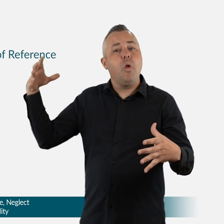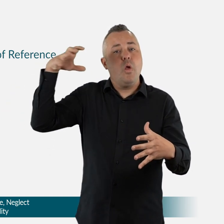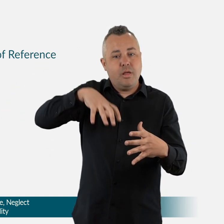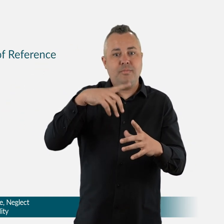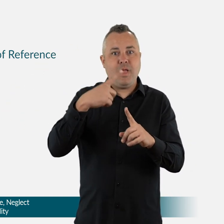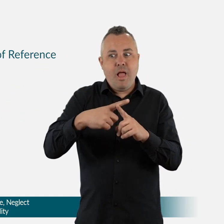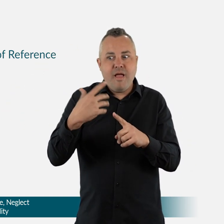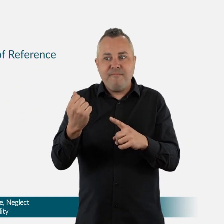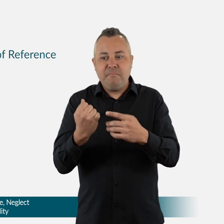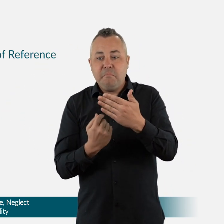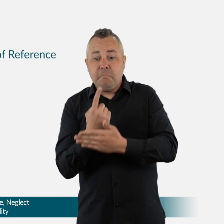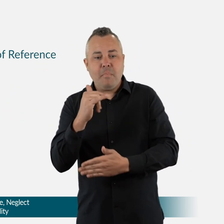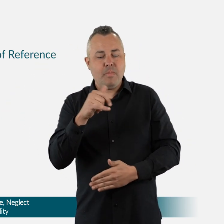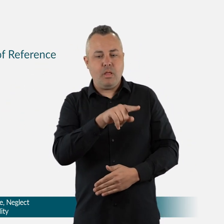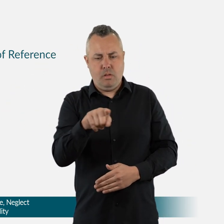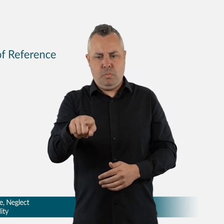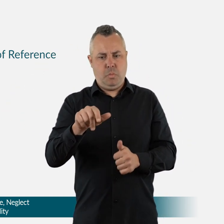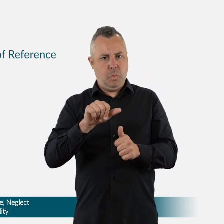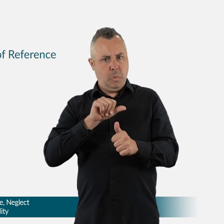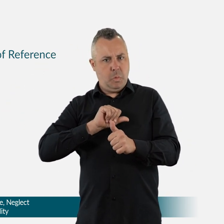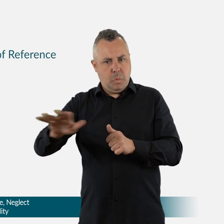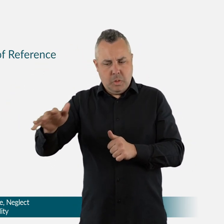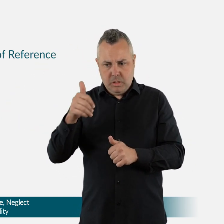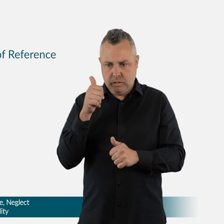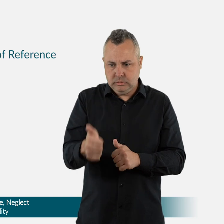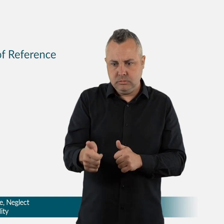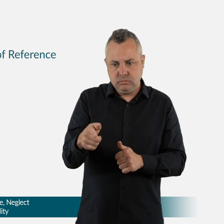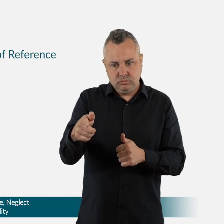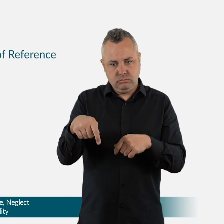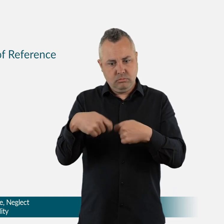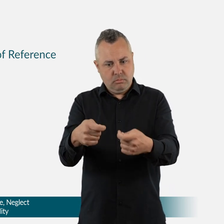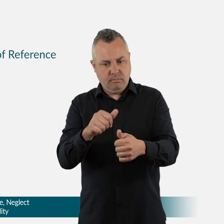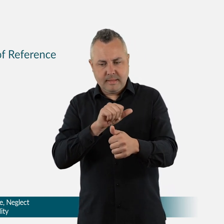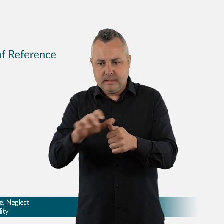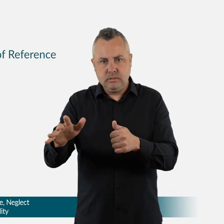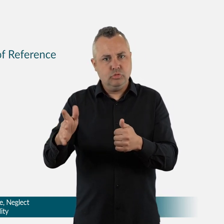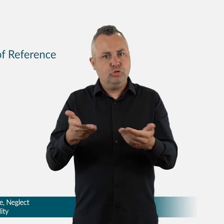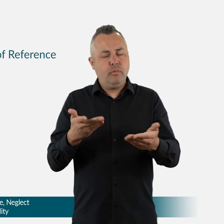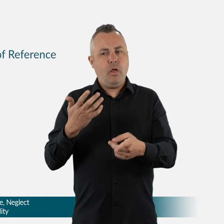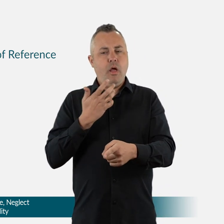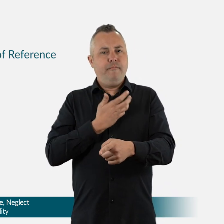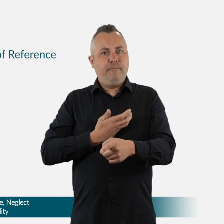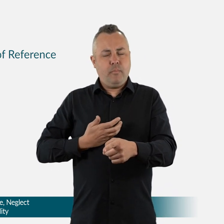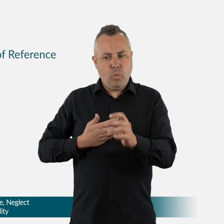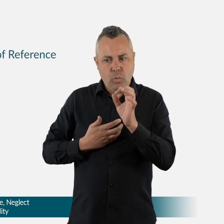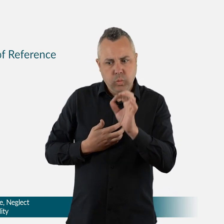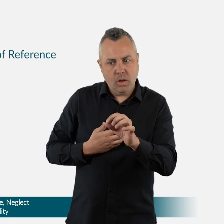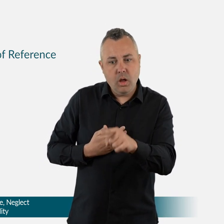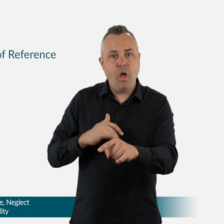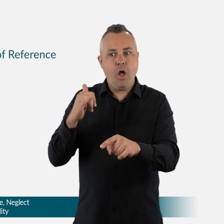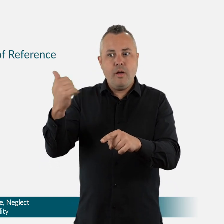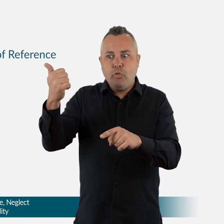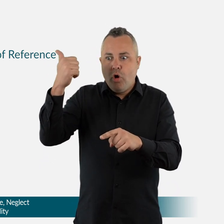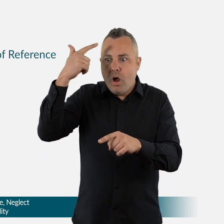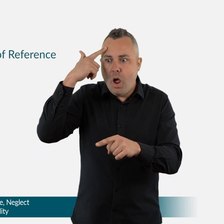including when to hold hearings and how people can participate.